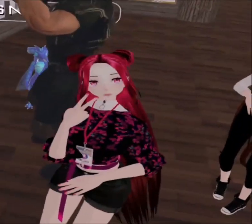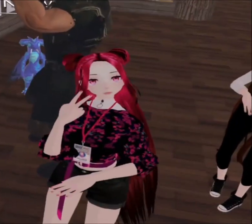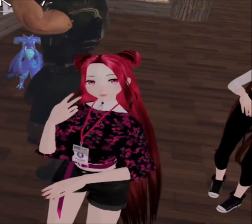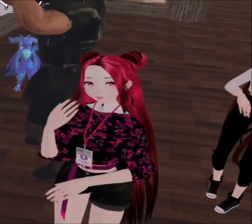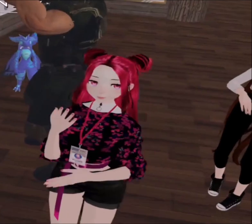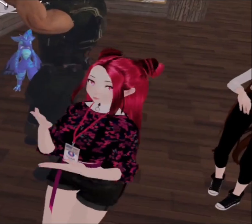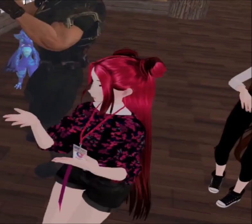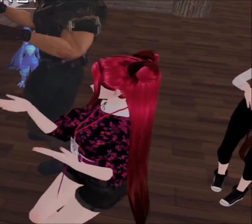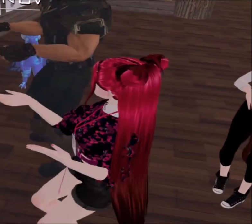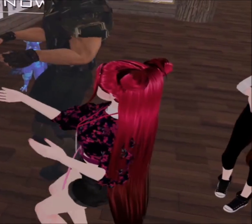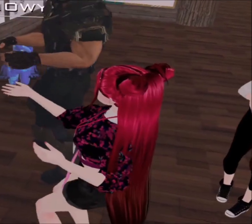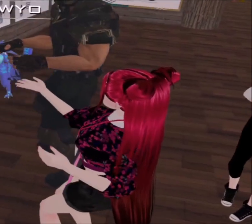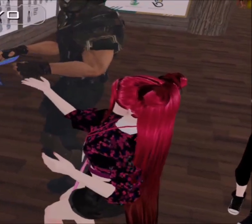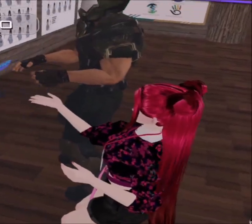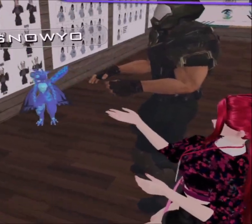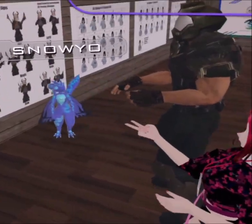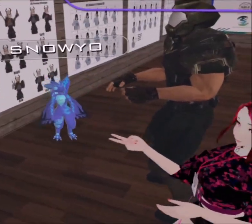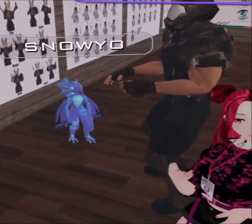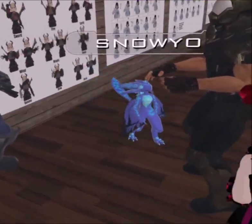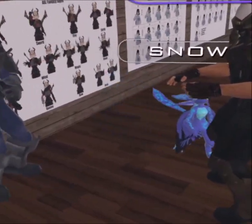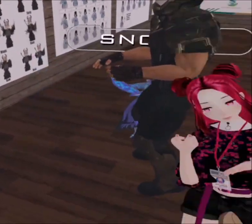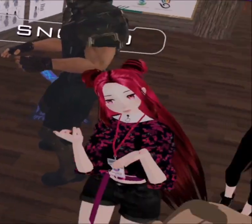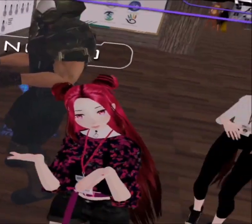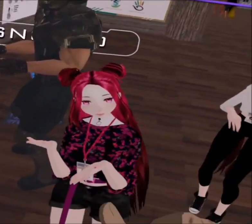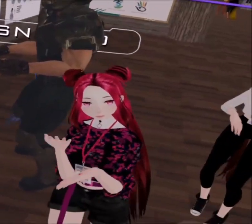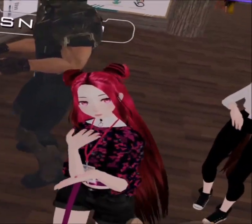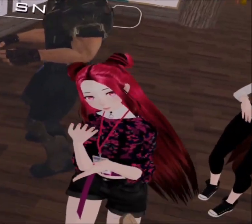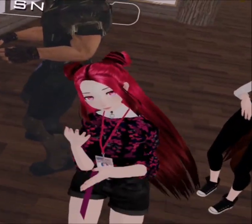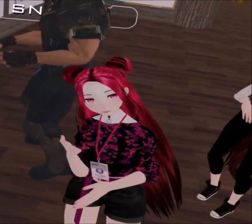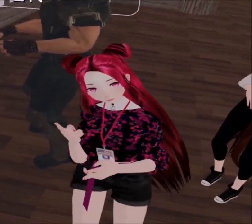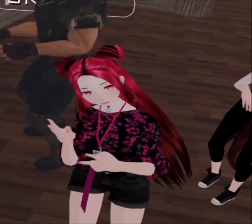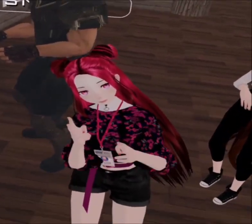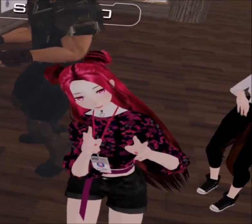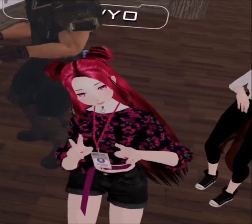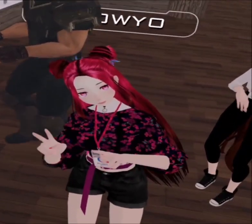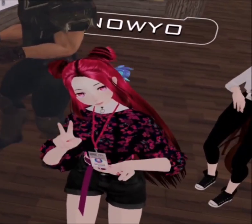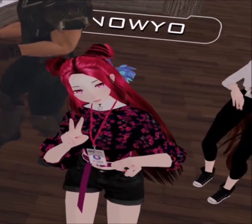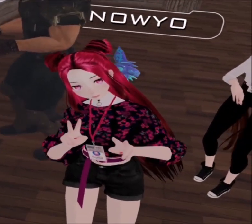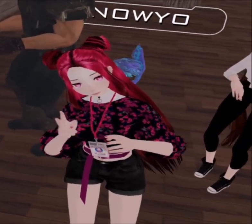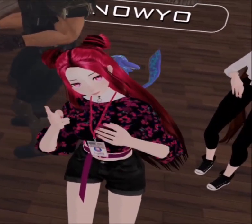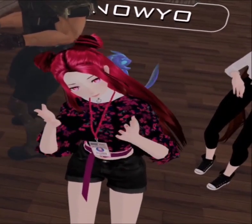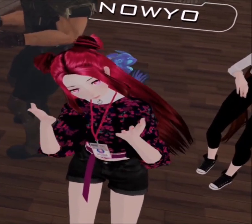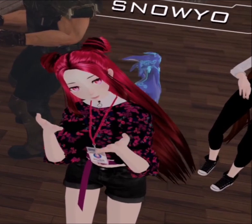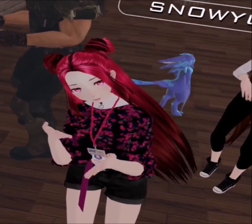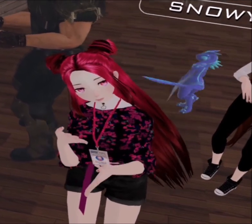Look at these pictures Yep Did you look at these pictures?